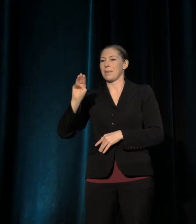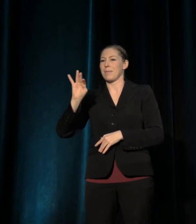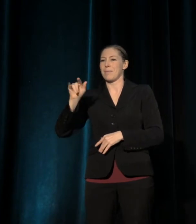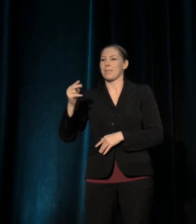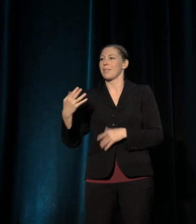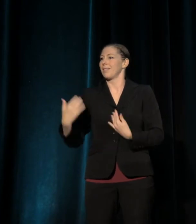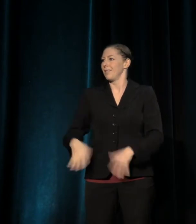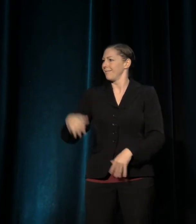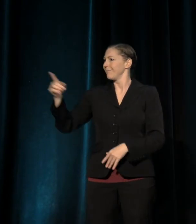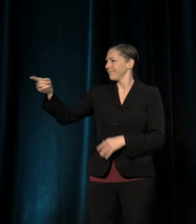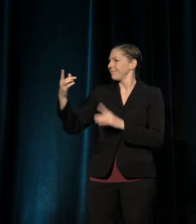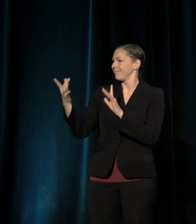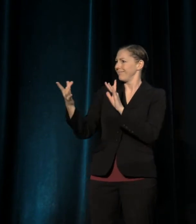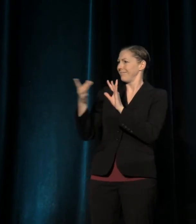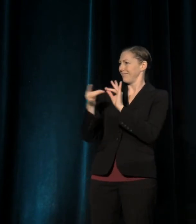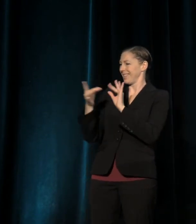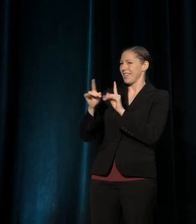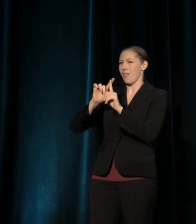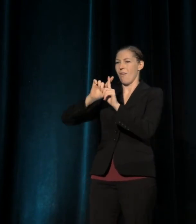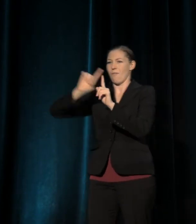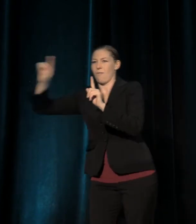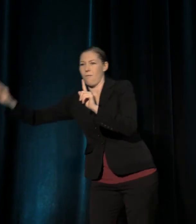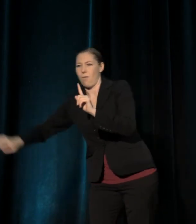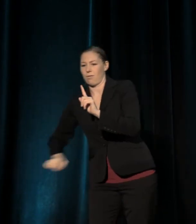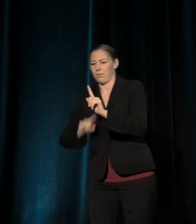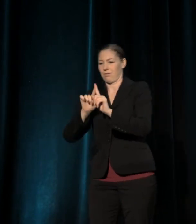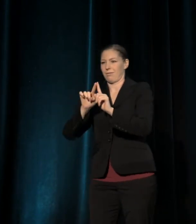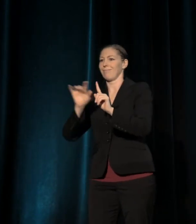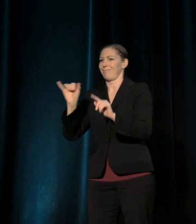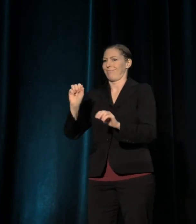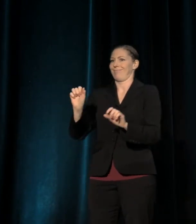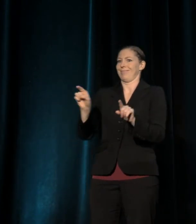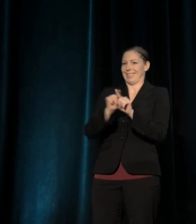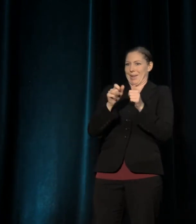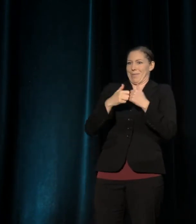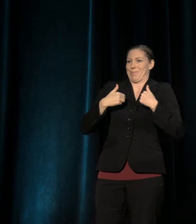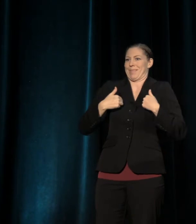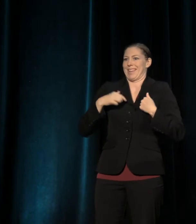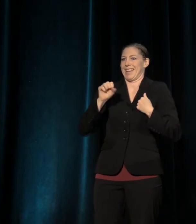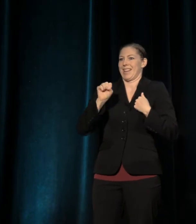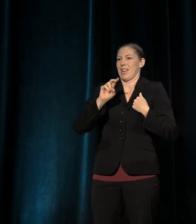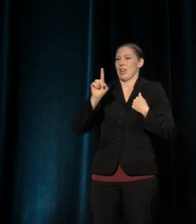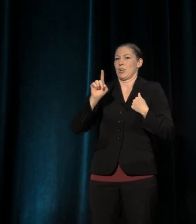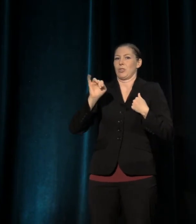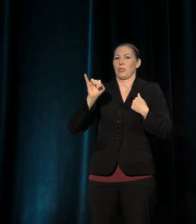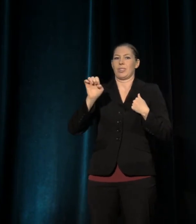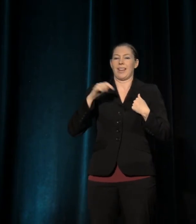a full-circle moment for me as well. I first really got to know Susie when I joined Berkeley Rep in 2010